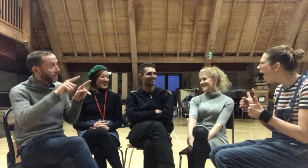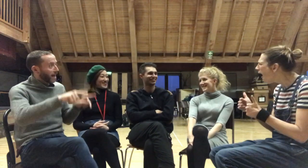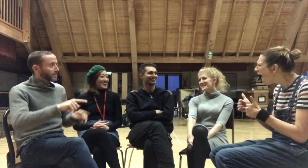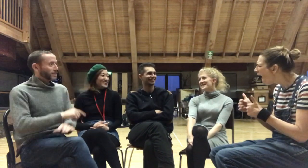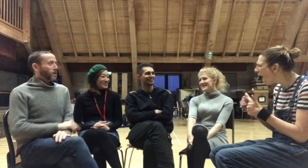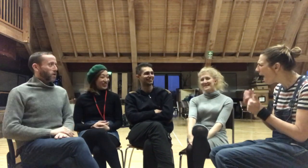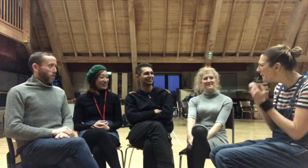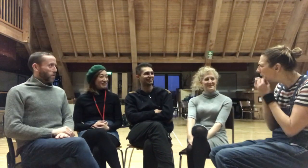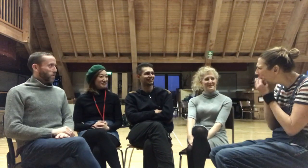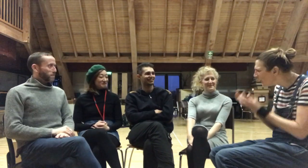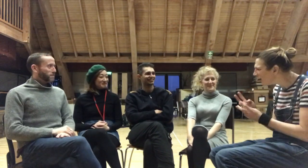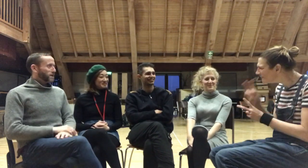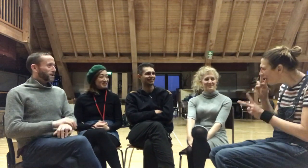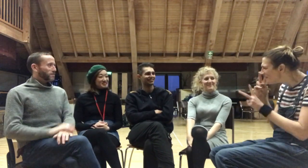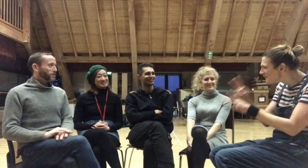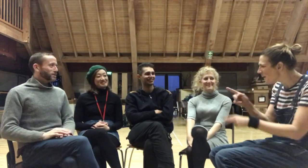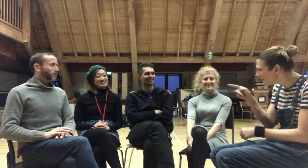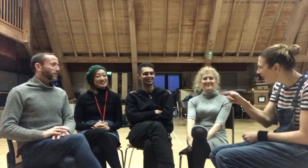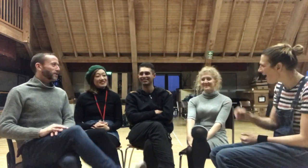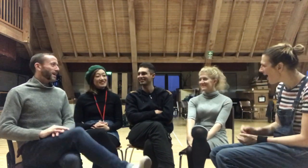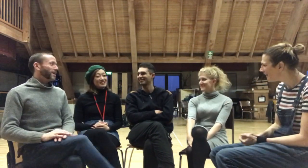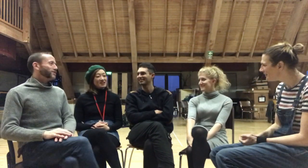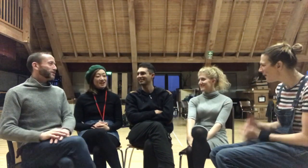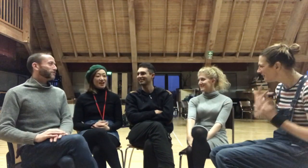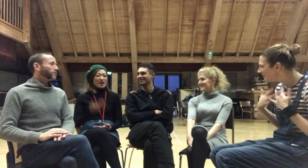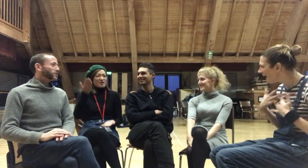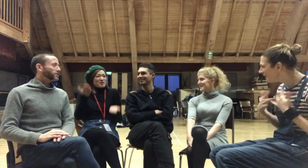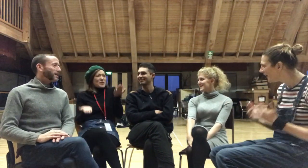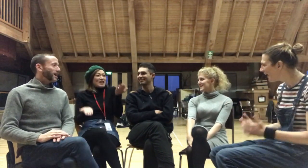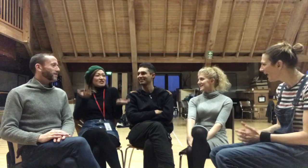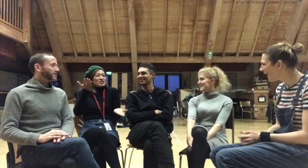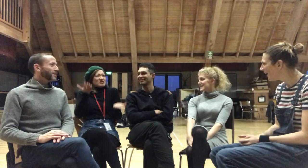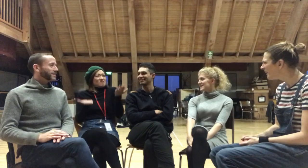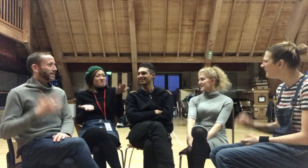Beautiful! Lots to look forward to! How exciting! Life balance...